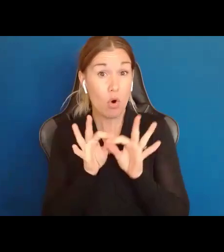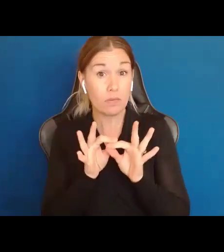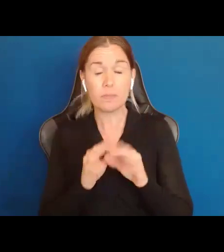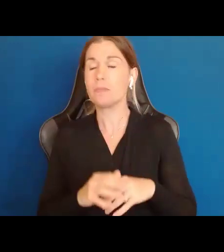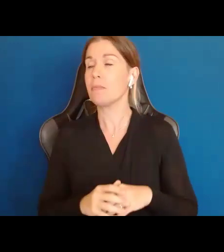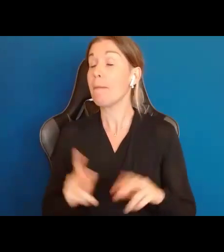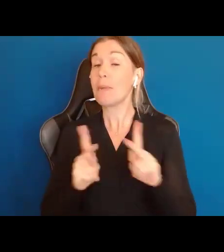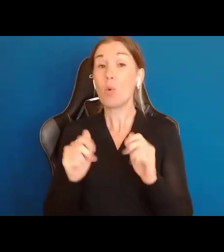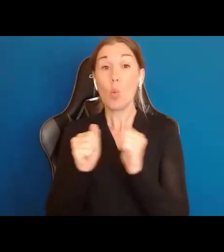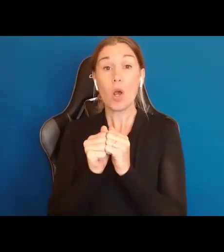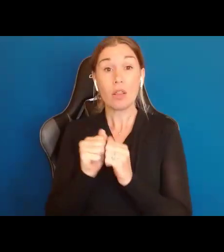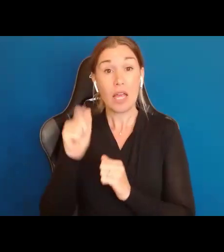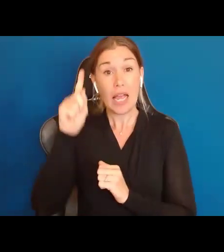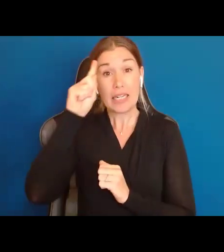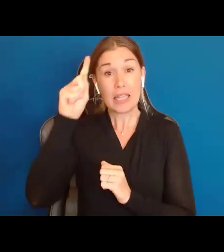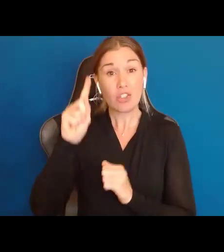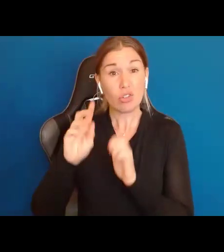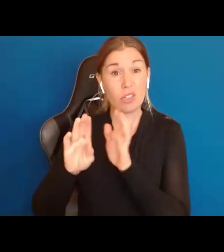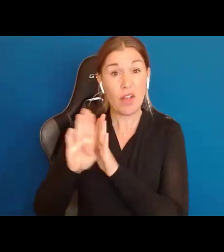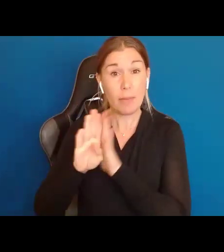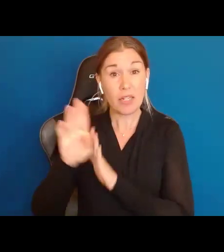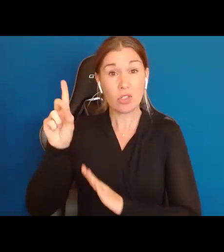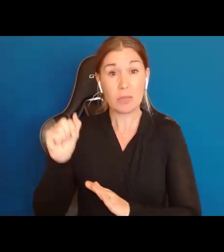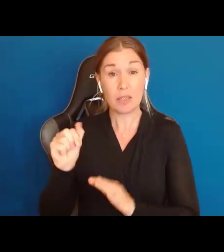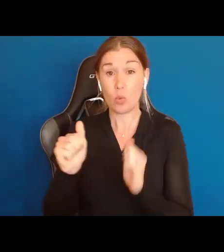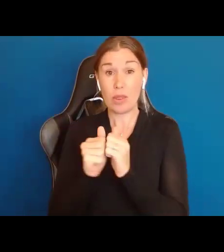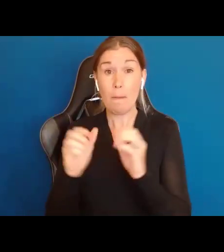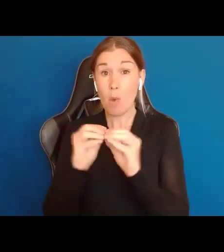and Developmental Disabilities who have more self determination are more likely to work.